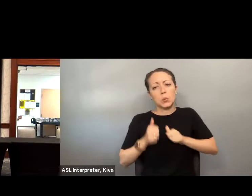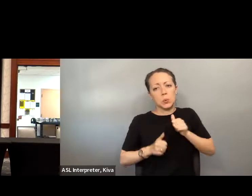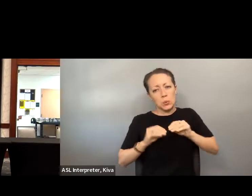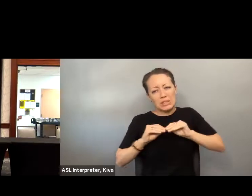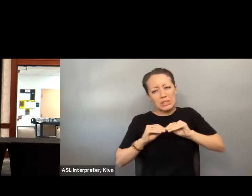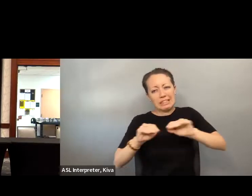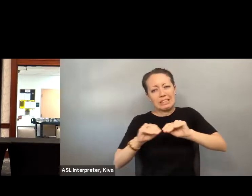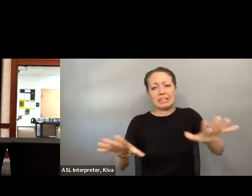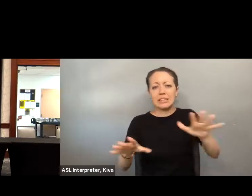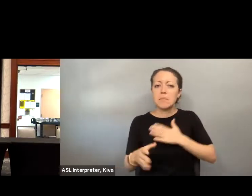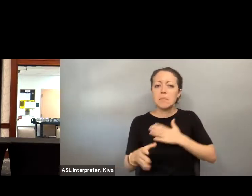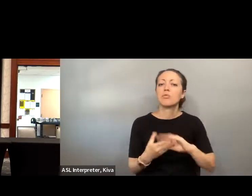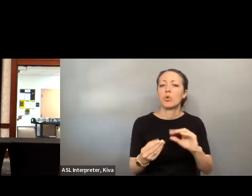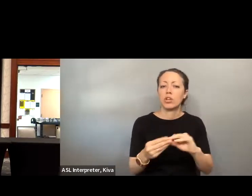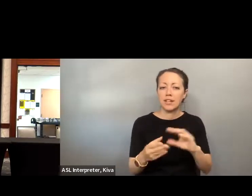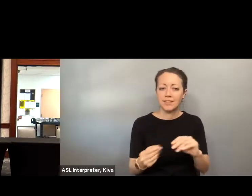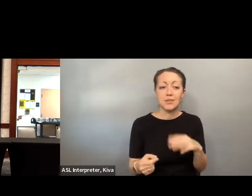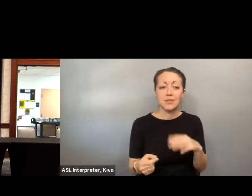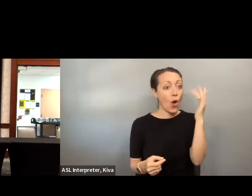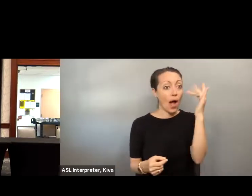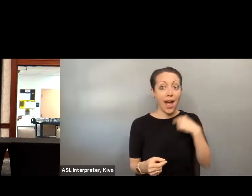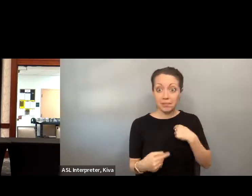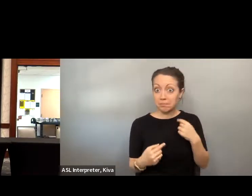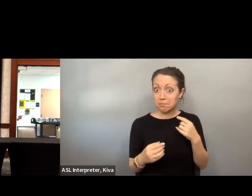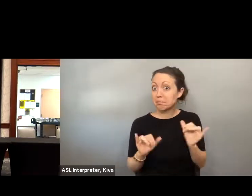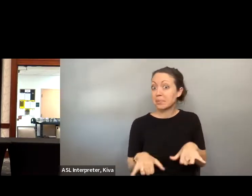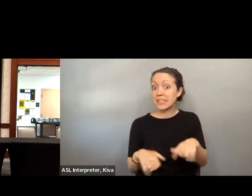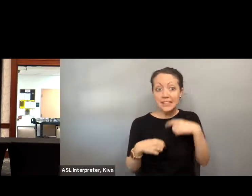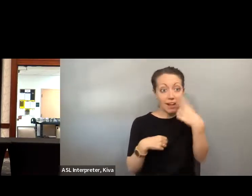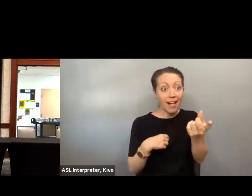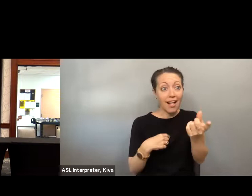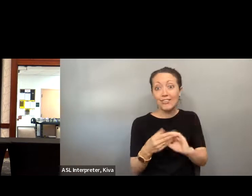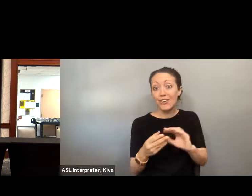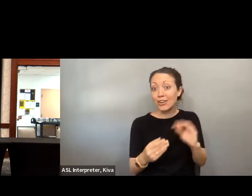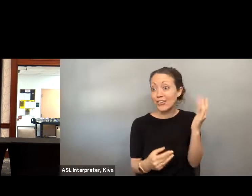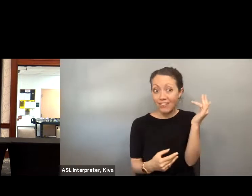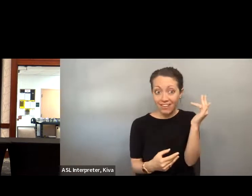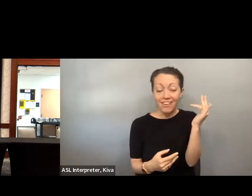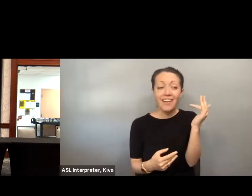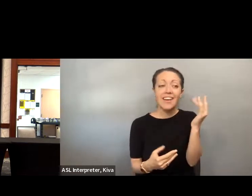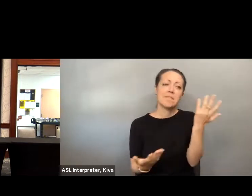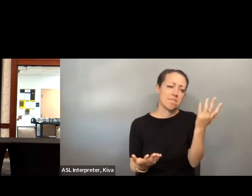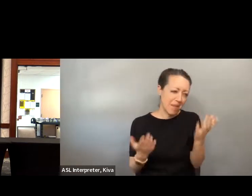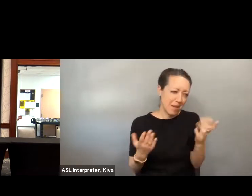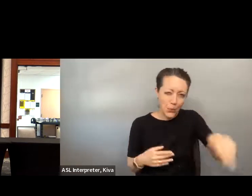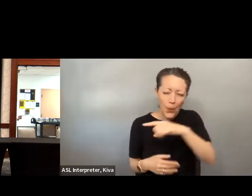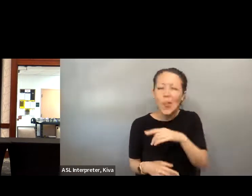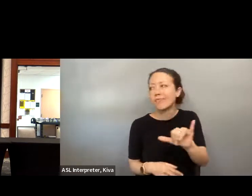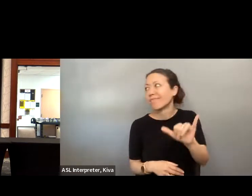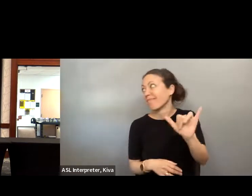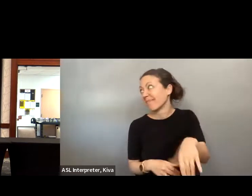I was able to exercise my right to vote, but that was not the case, for so many others, with just as much right at That's the route. many others with just as much right as their own. So what is my point and why am I telling you this story? A